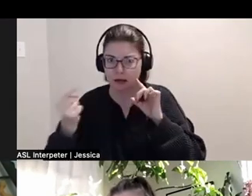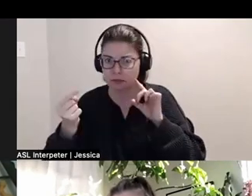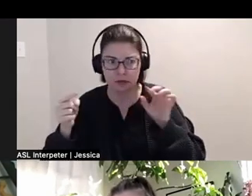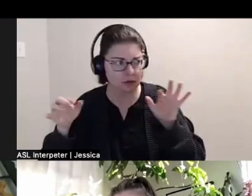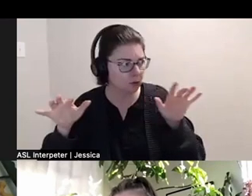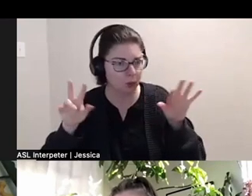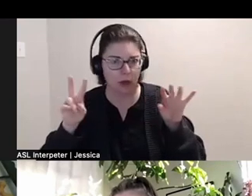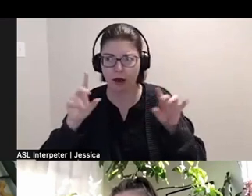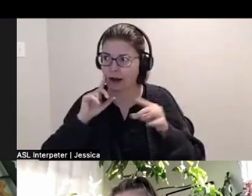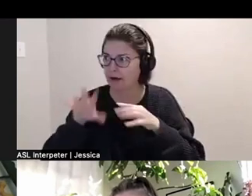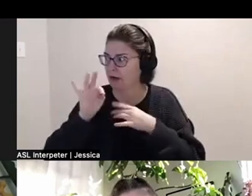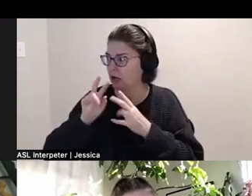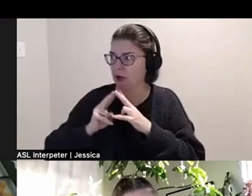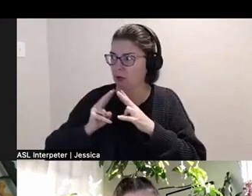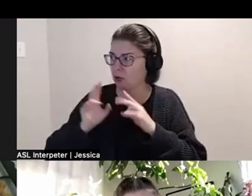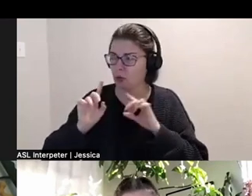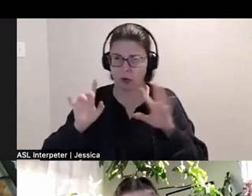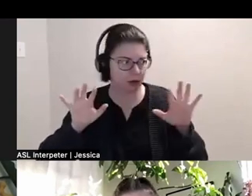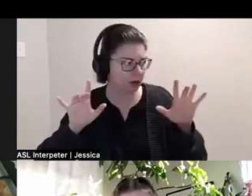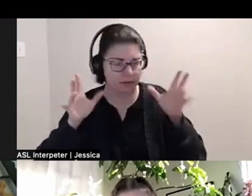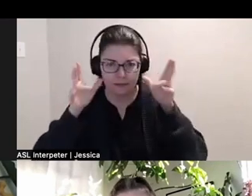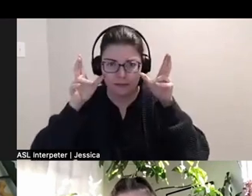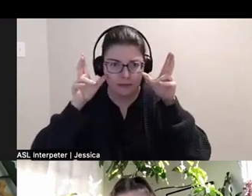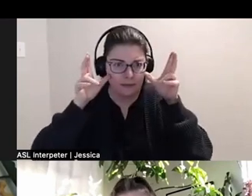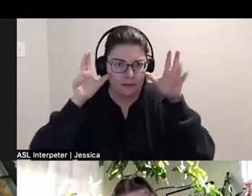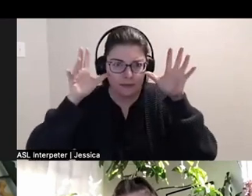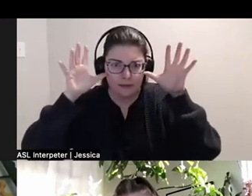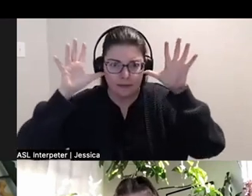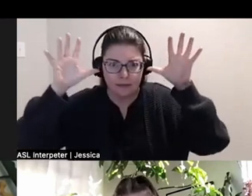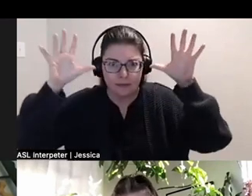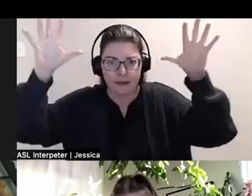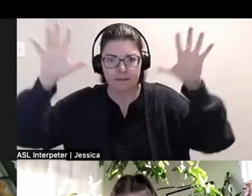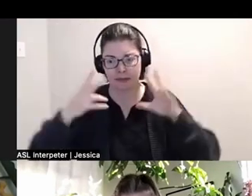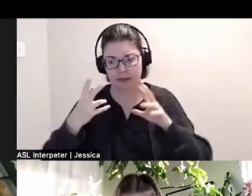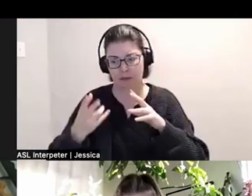And I thought that was really interesting that kind of like, that duality of pain and pleasure.